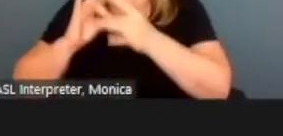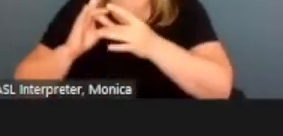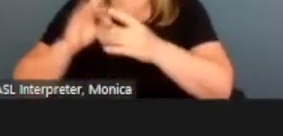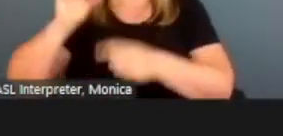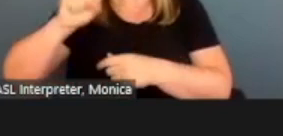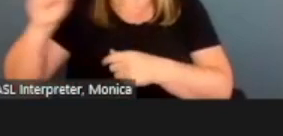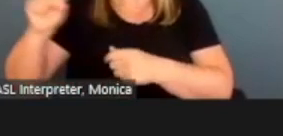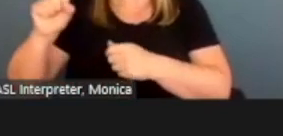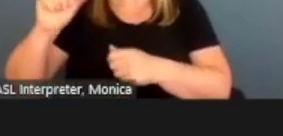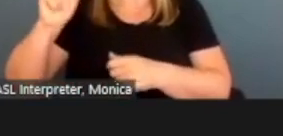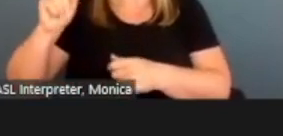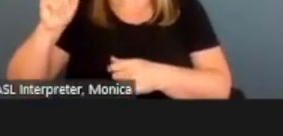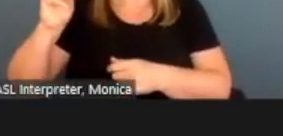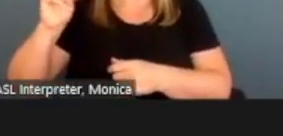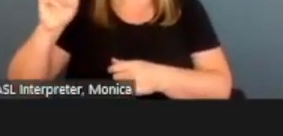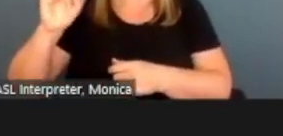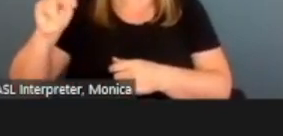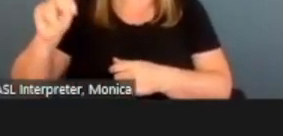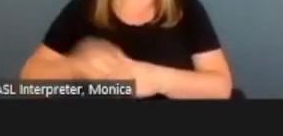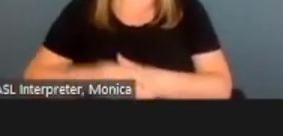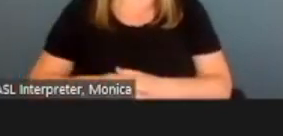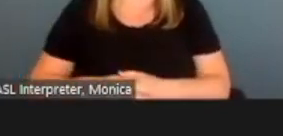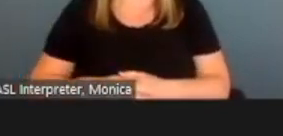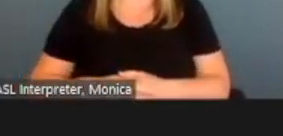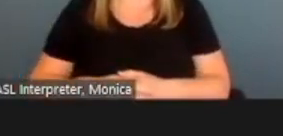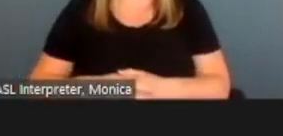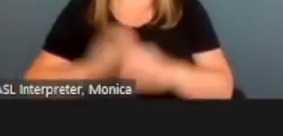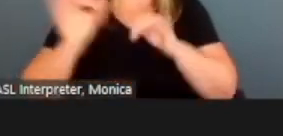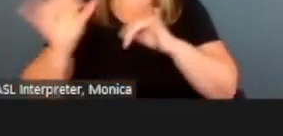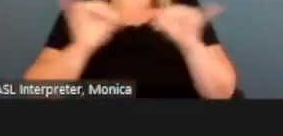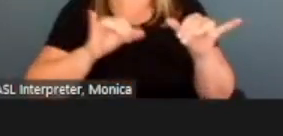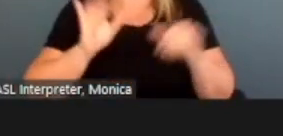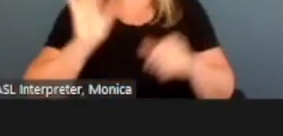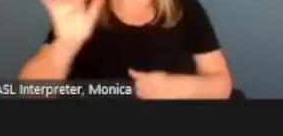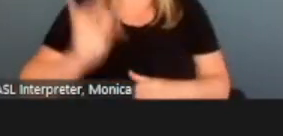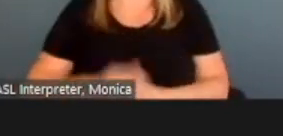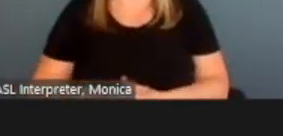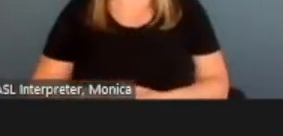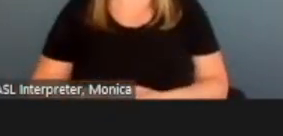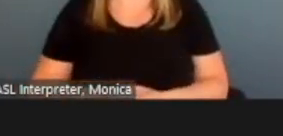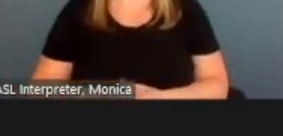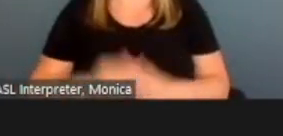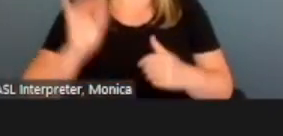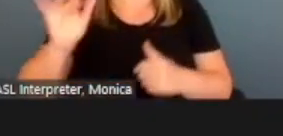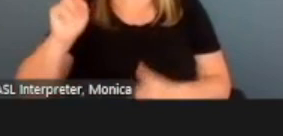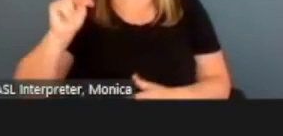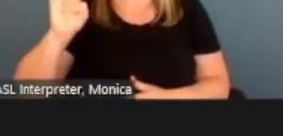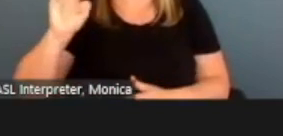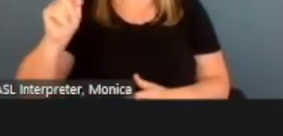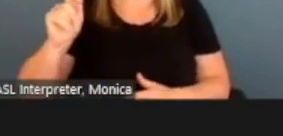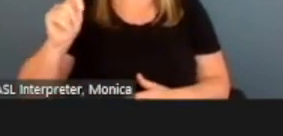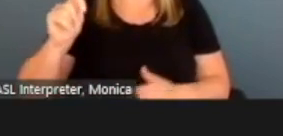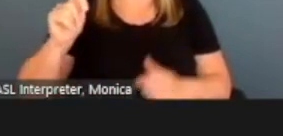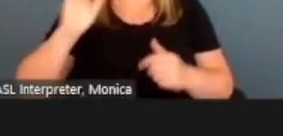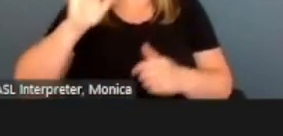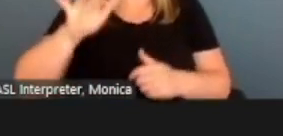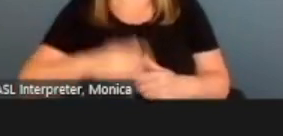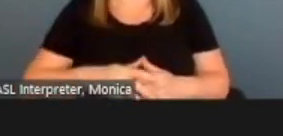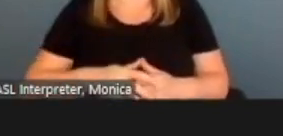It's the same, hit, Next. Okay, so now we've entered our main person